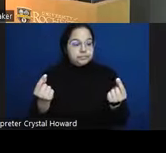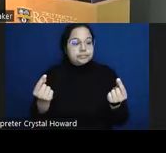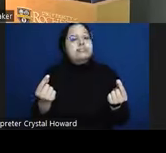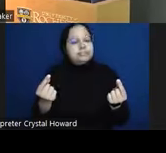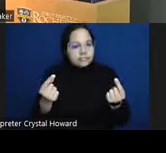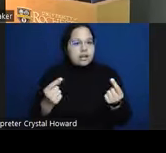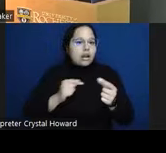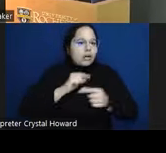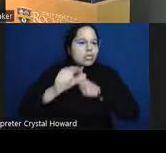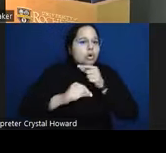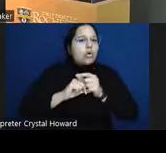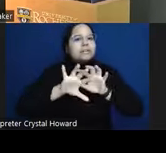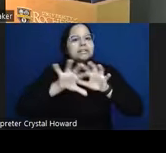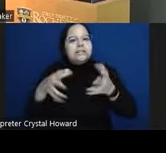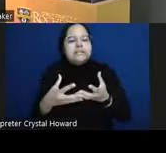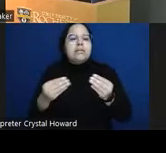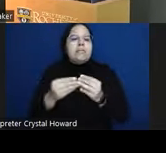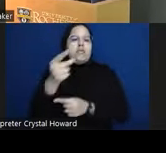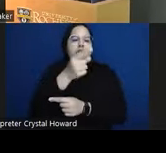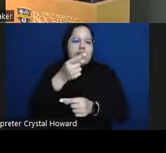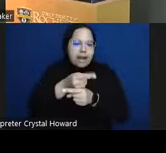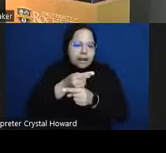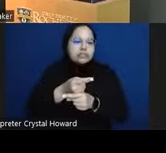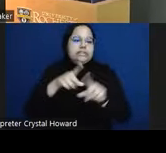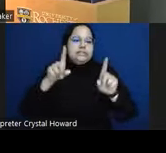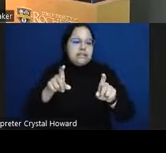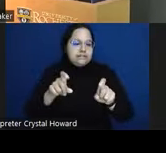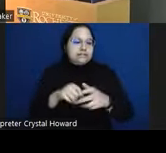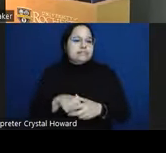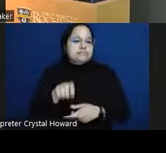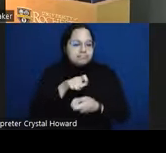as your tests get more accurate the disparities across groups reduce so the more accurate you